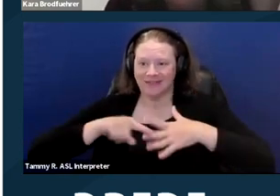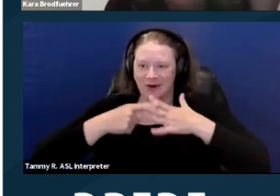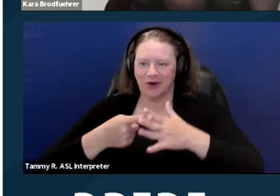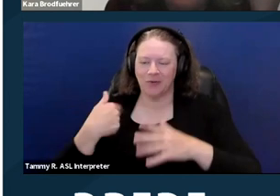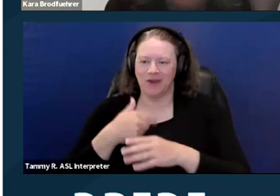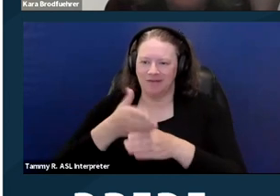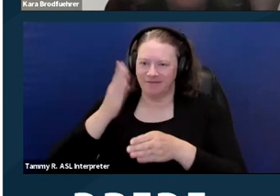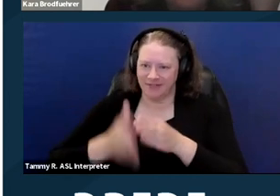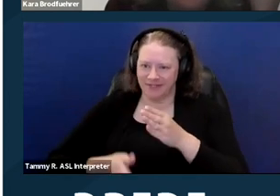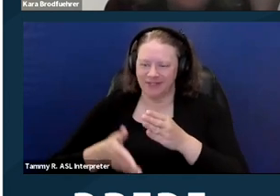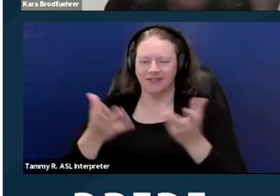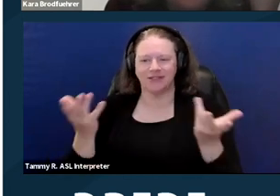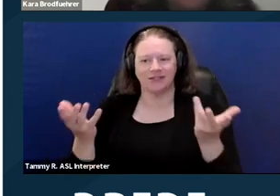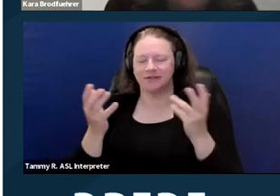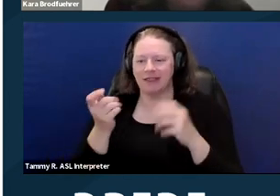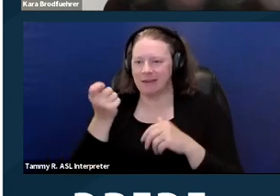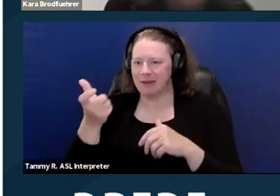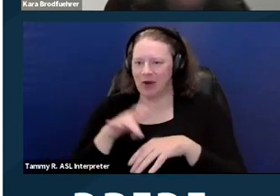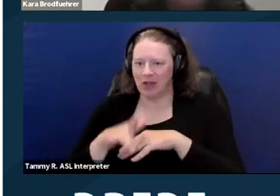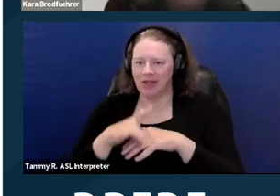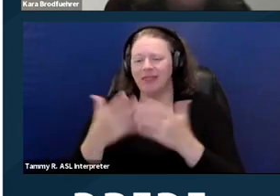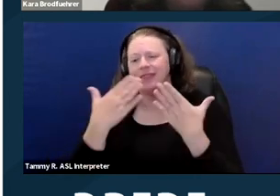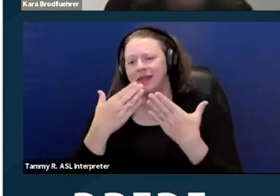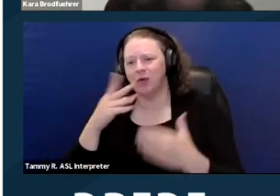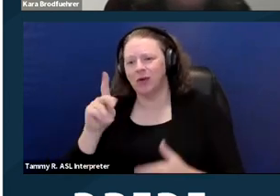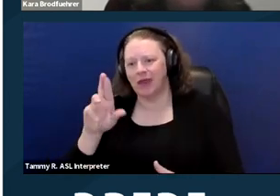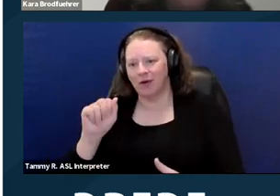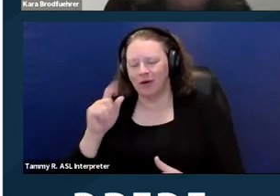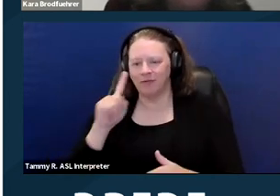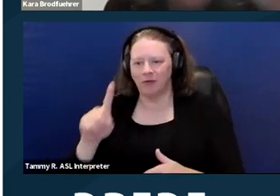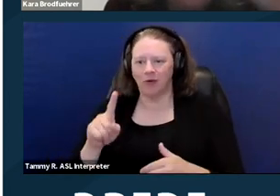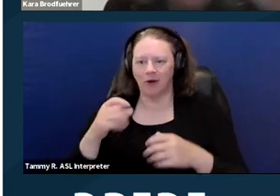I wanna thank Kara again for making the time to be with us today.